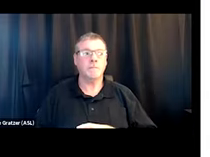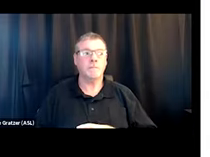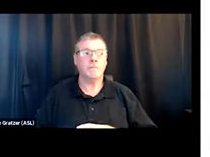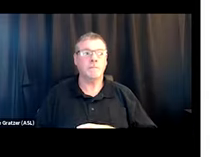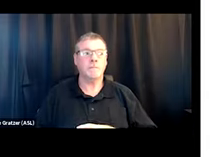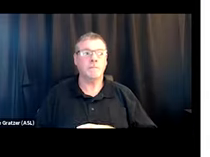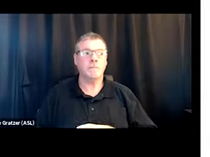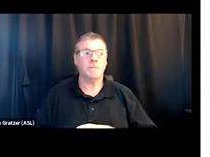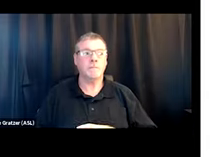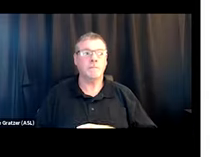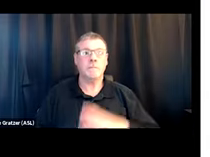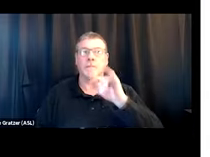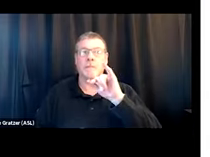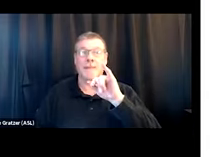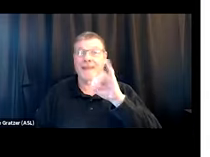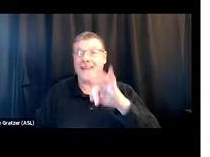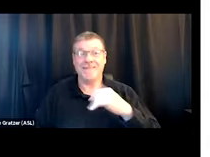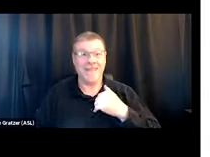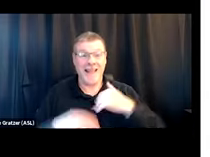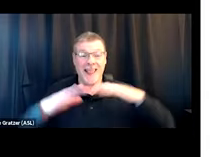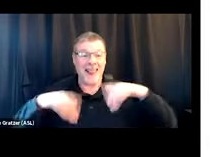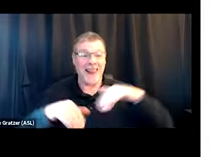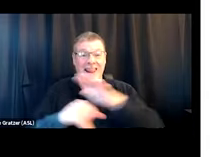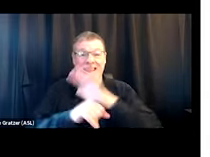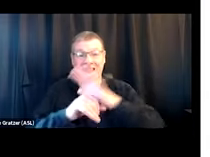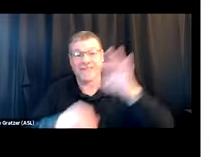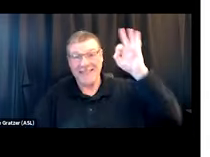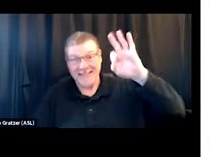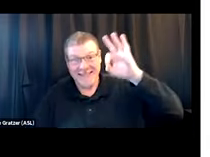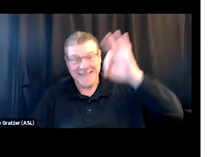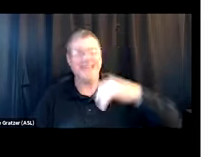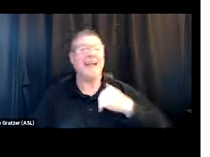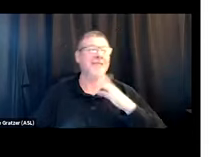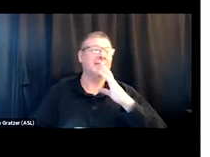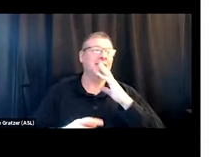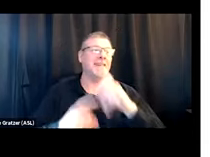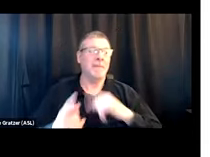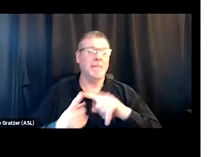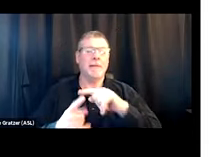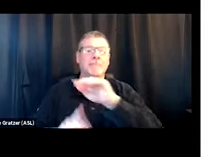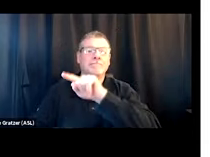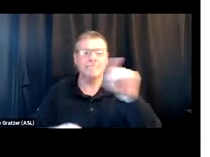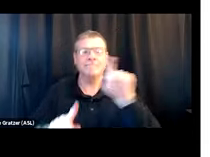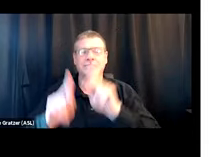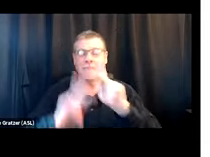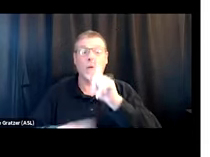And lastly, if I have not been on my soapbox enough about this, I just wanna remind people that people who use drugs